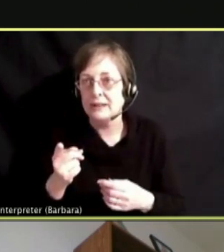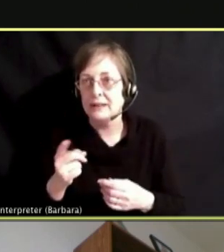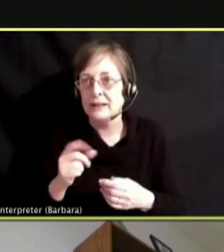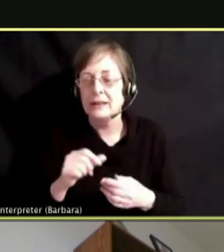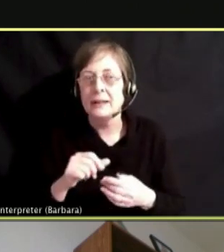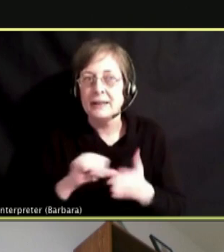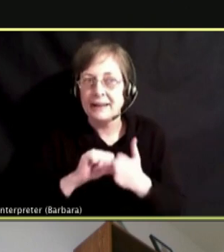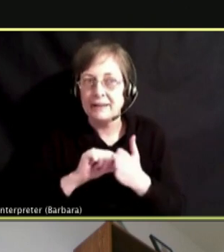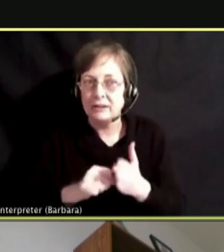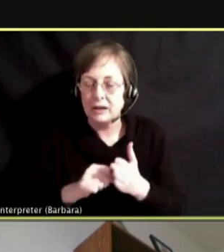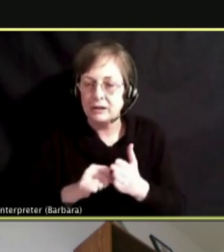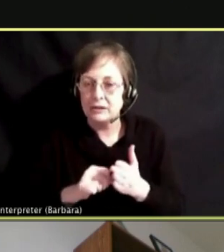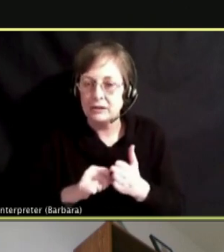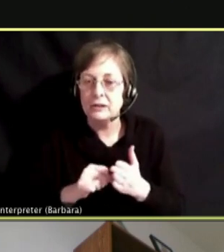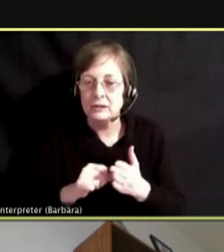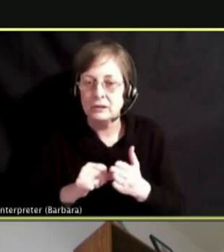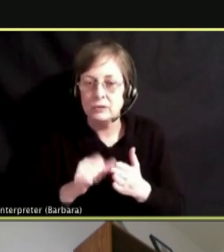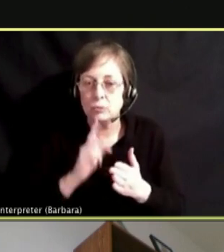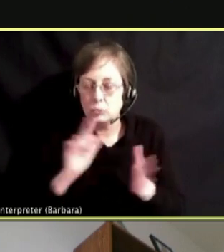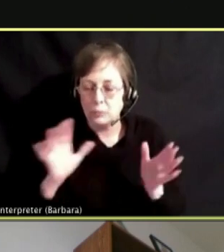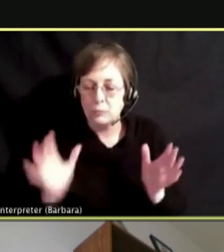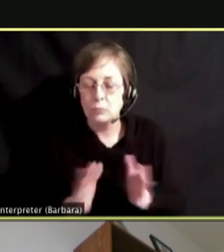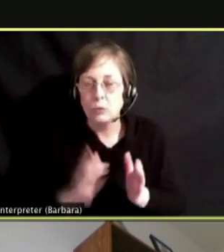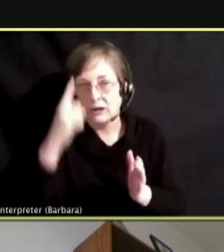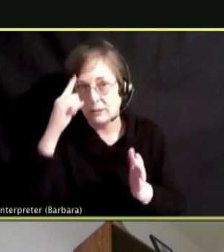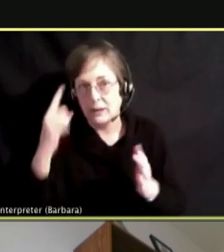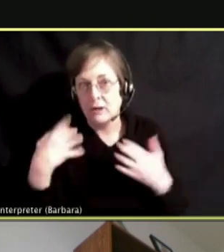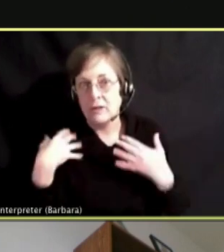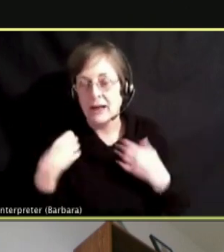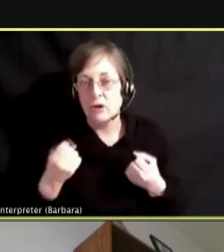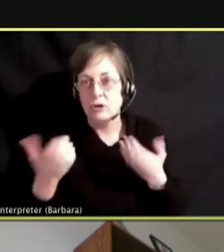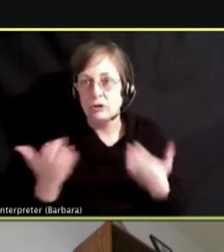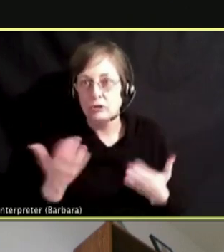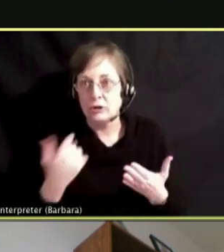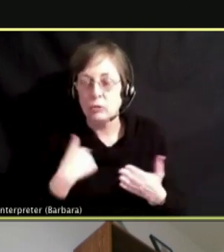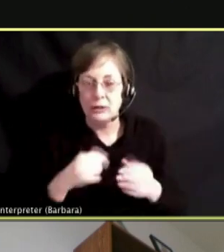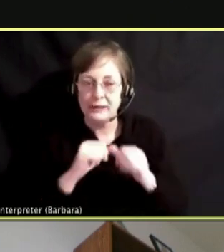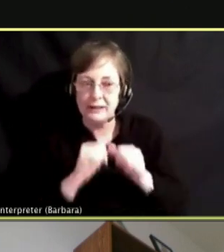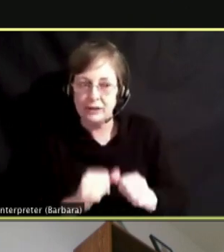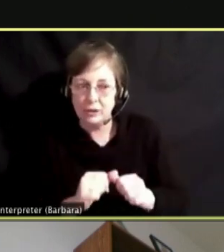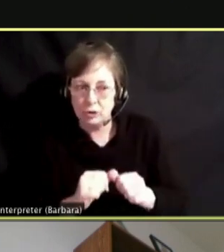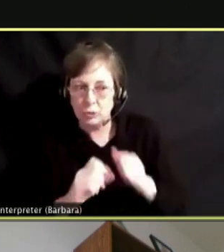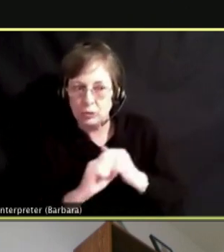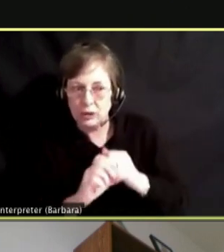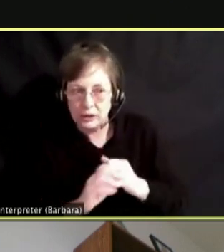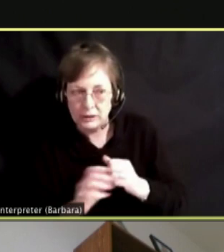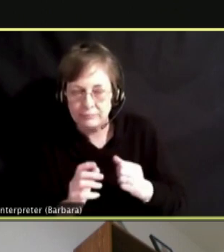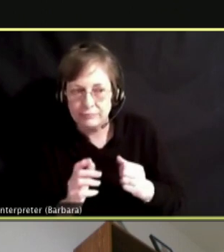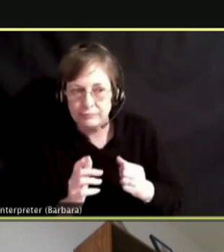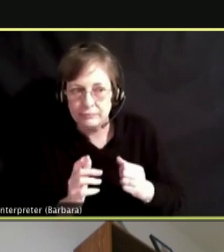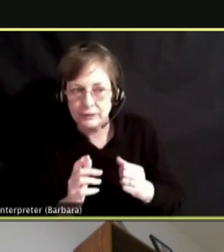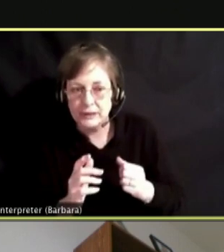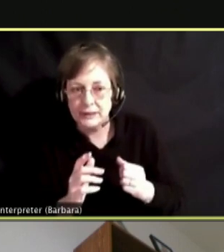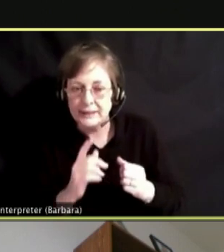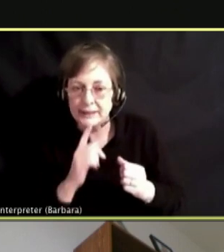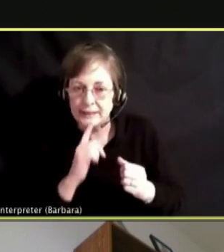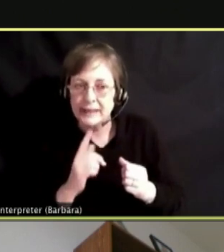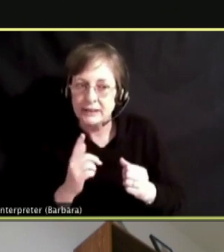BUT IF WE CONTINUE TO DO THAT, IT'S MORE THE NORM THAN NOT THE NORM TO SAY I AM NOT OKAY